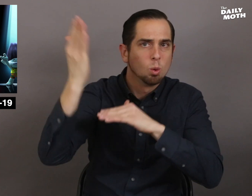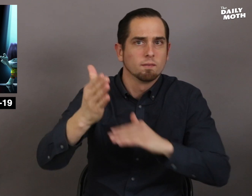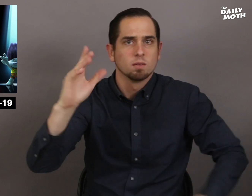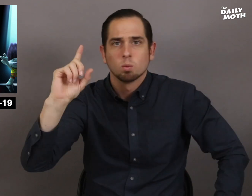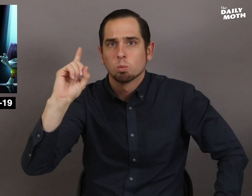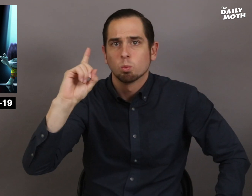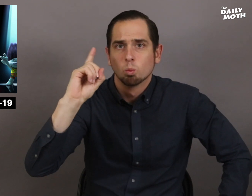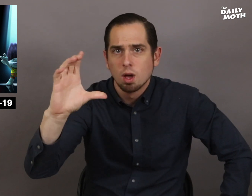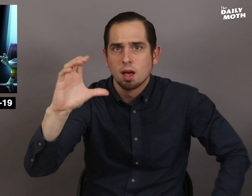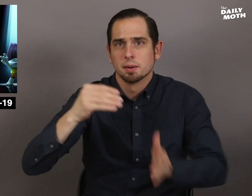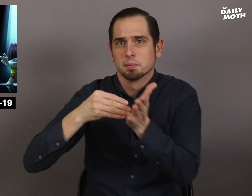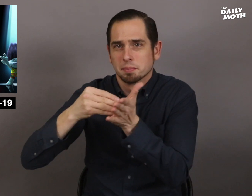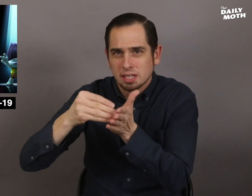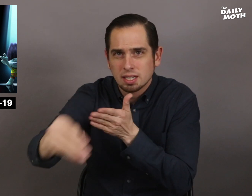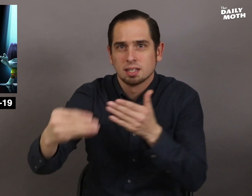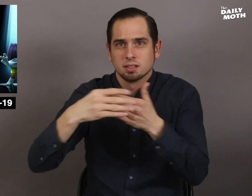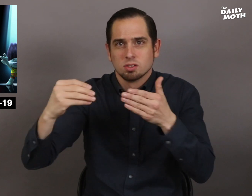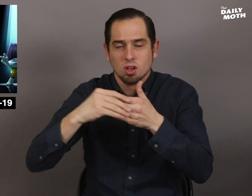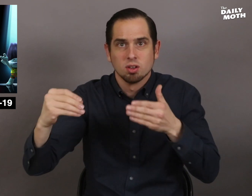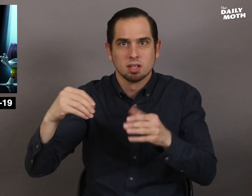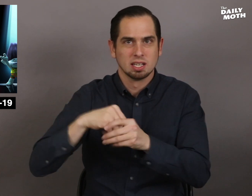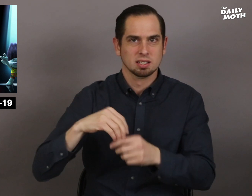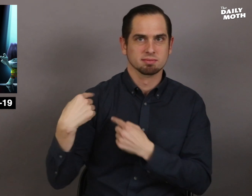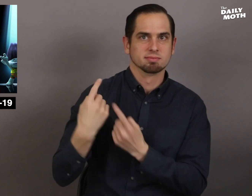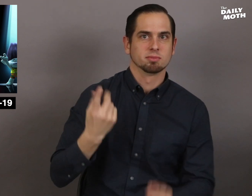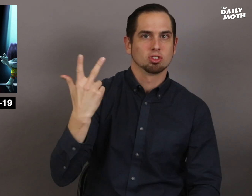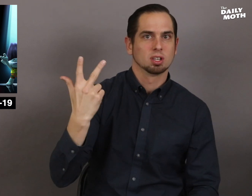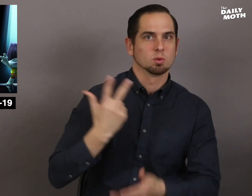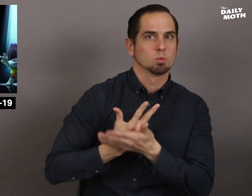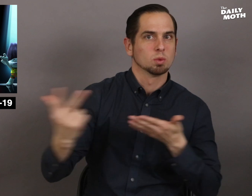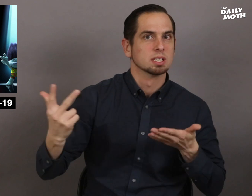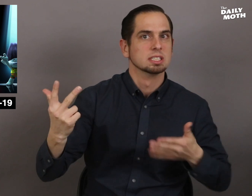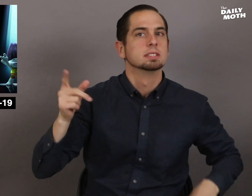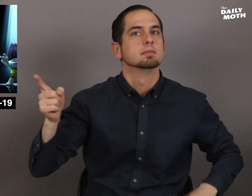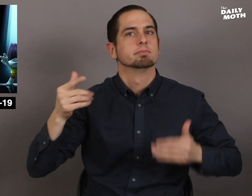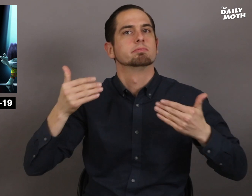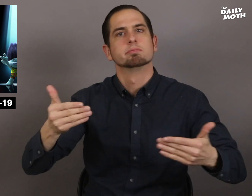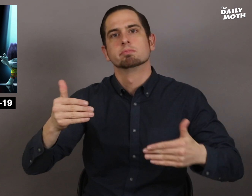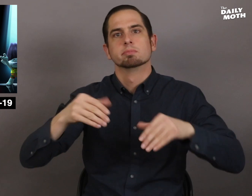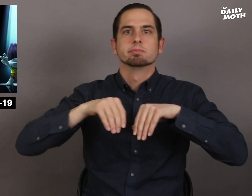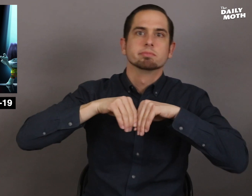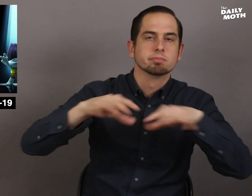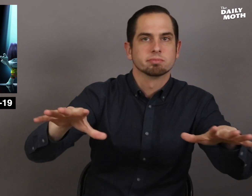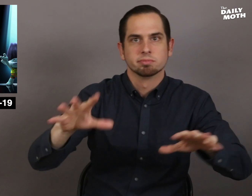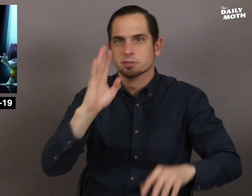in over $100 million in three weeks in